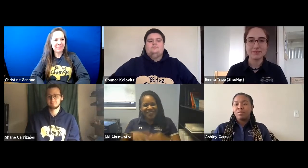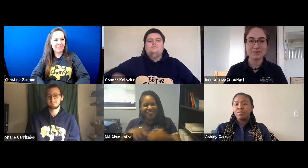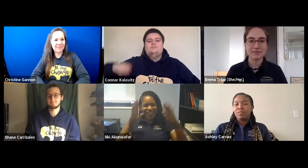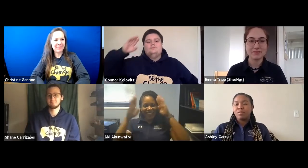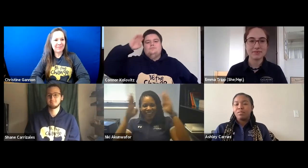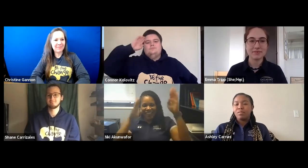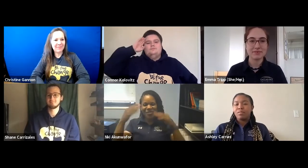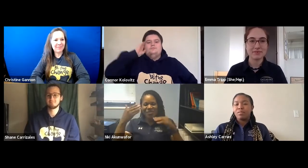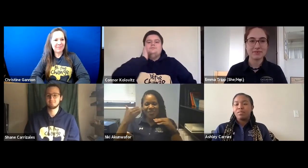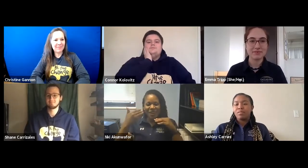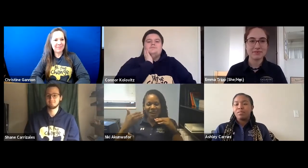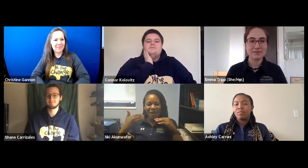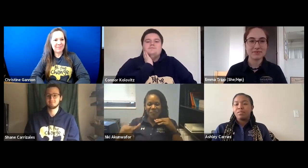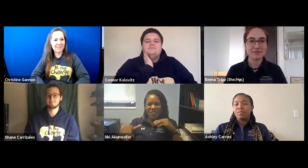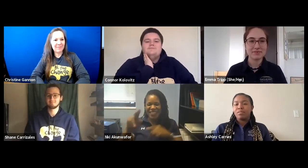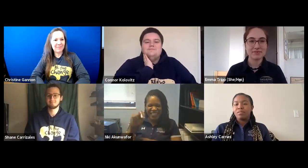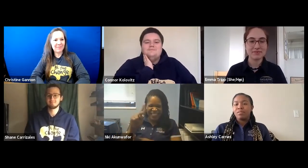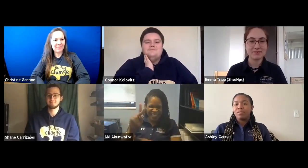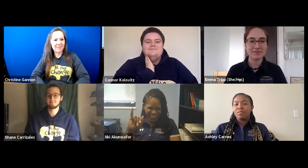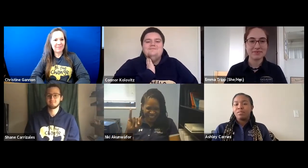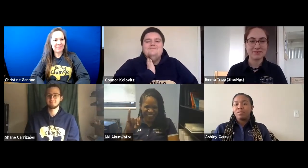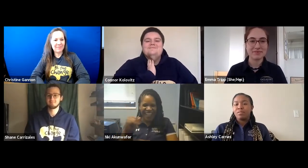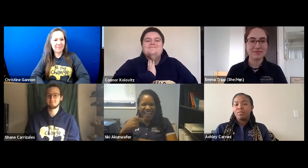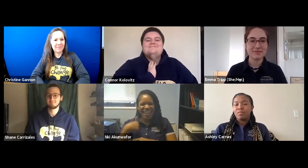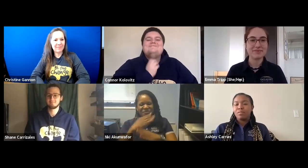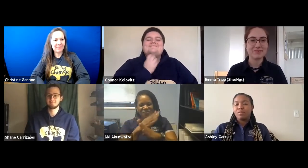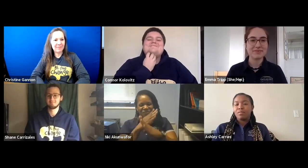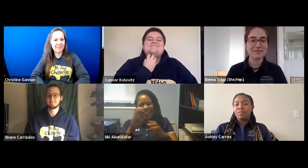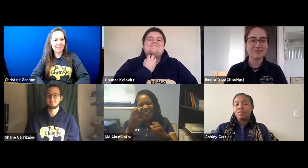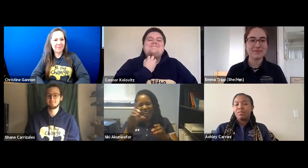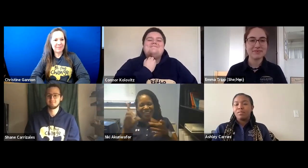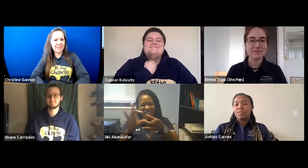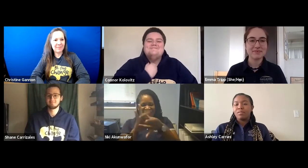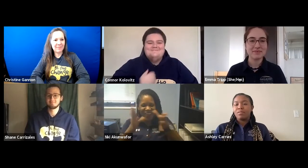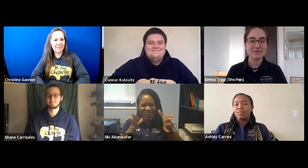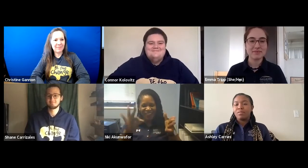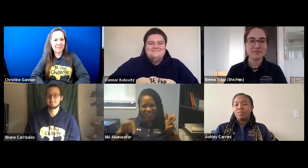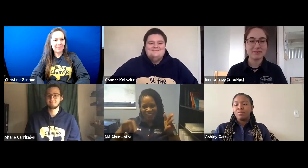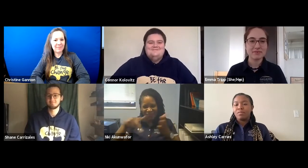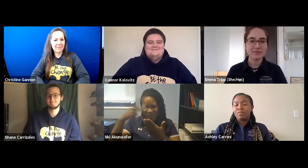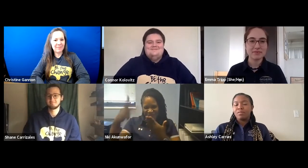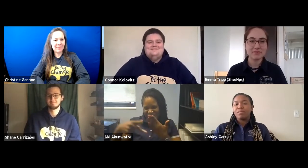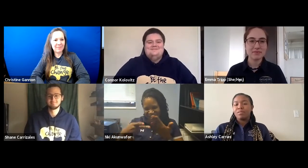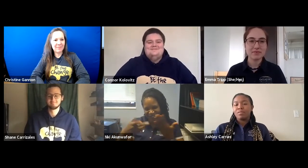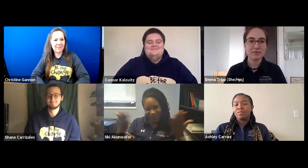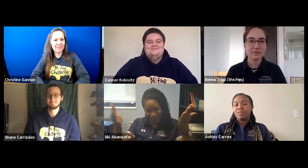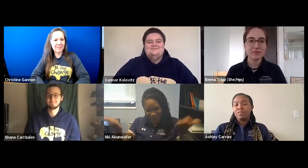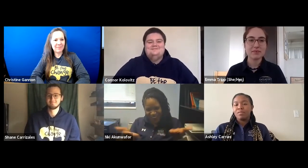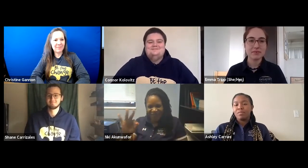>Hello, my name is Nki. I am the prevention education coordinator of this program. Welcome!